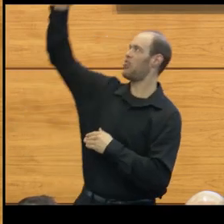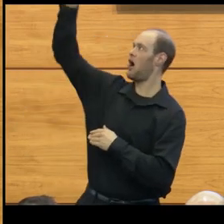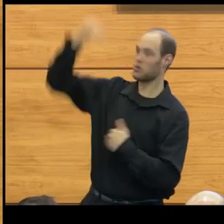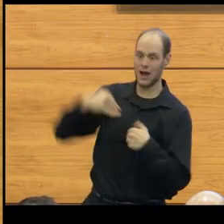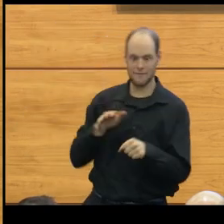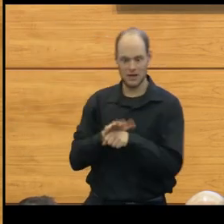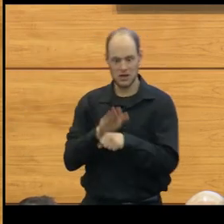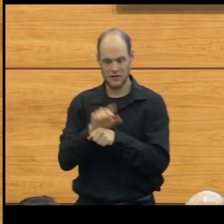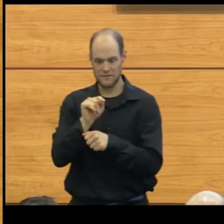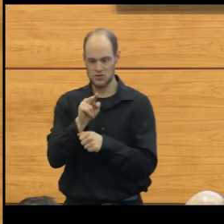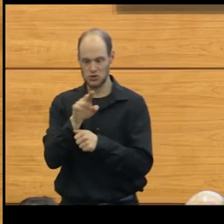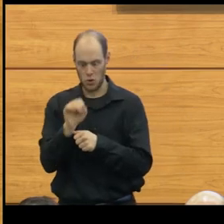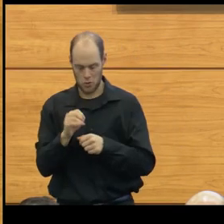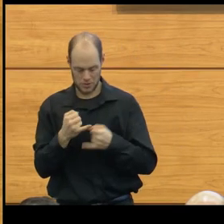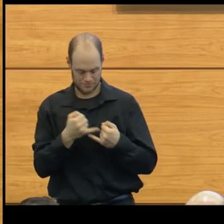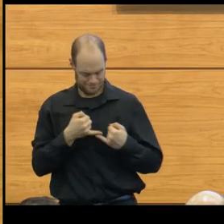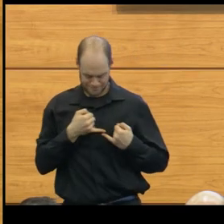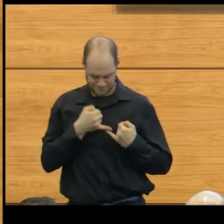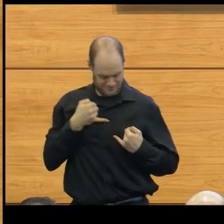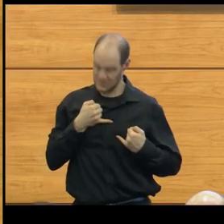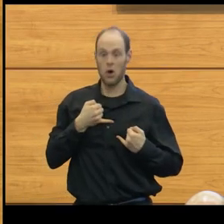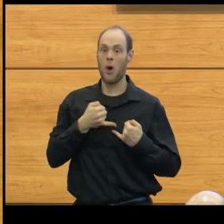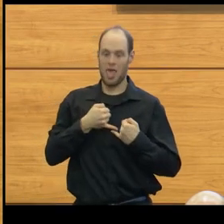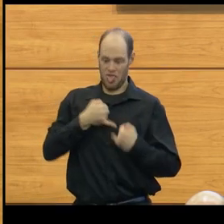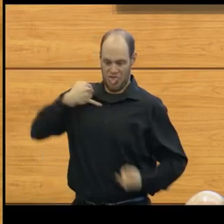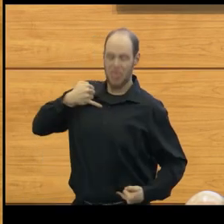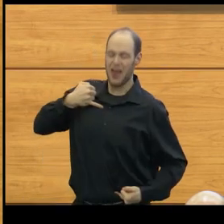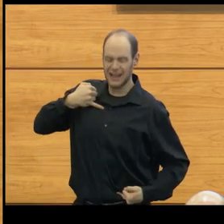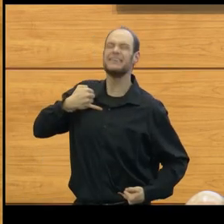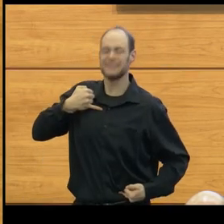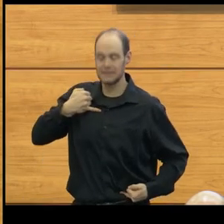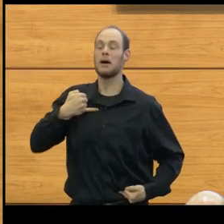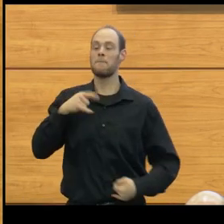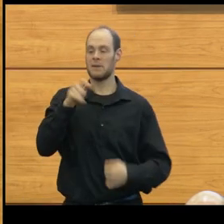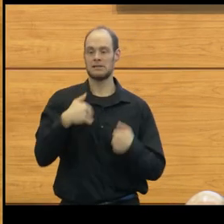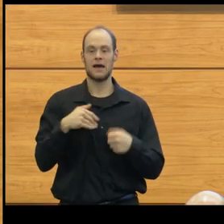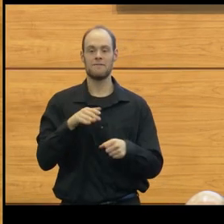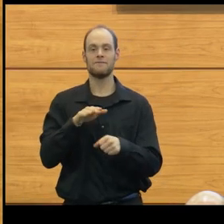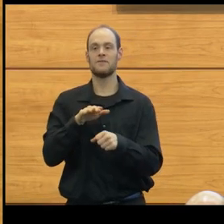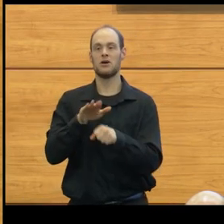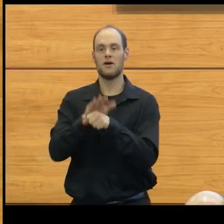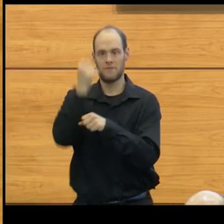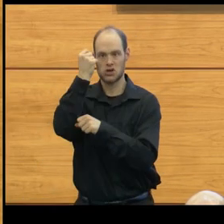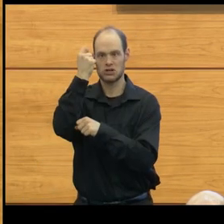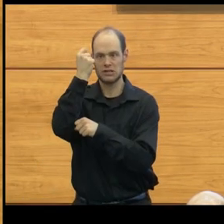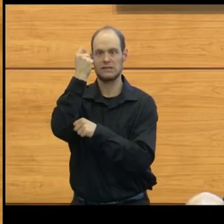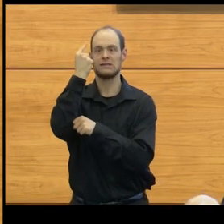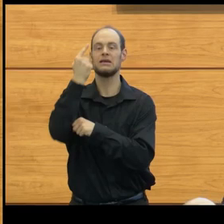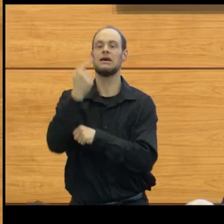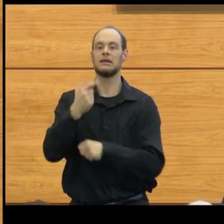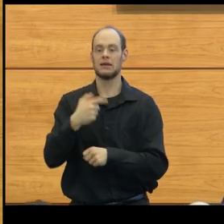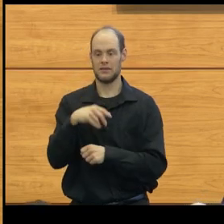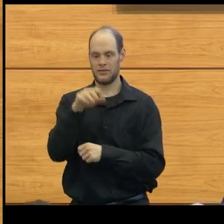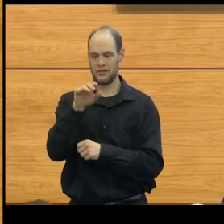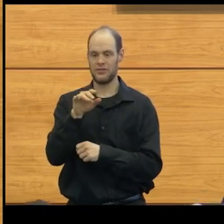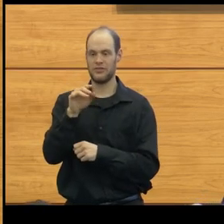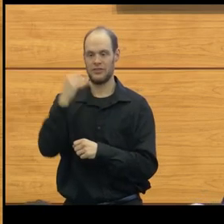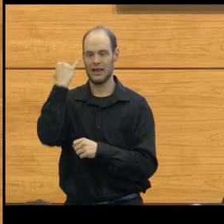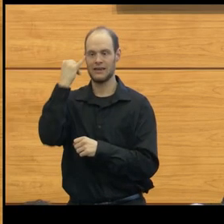to be able to meet that. I need to make sure that I can understand as well the idea of microtrauma.